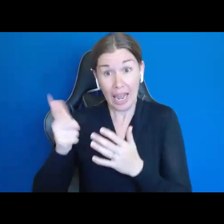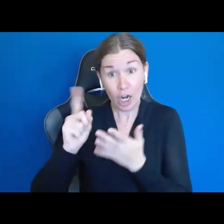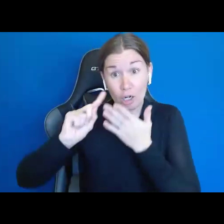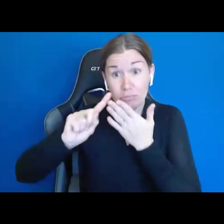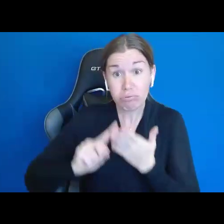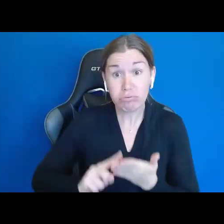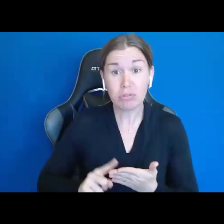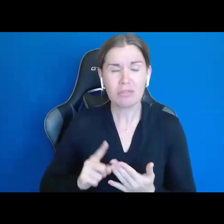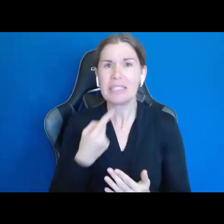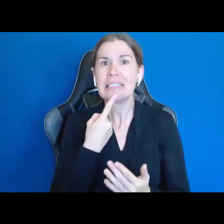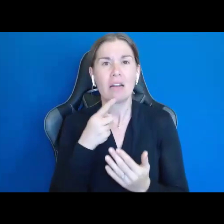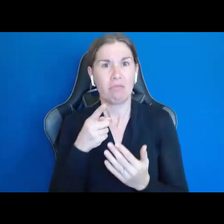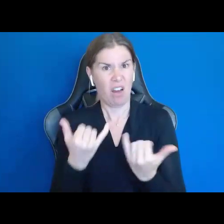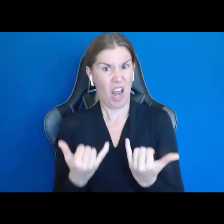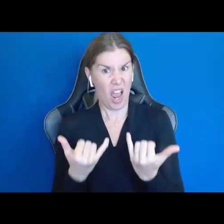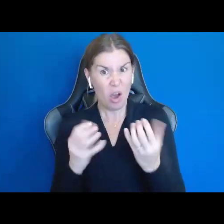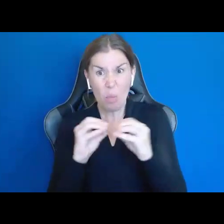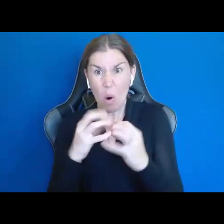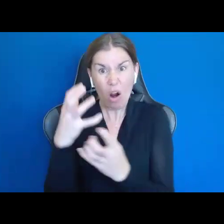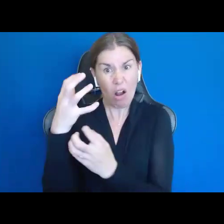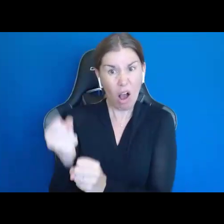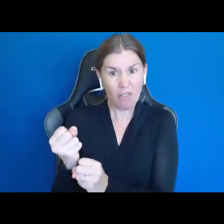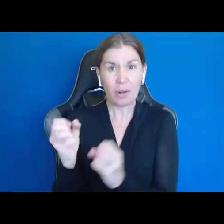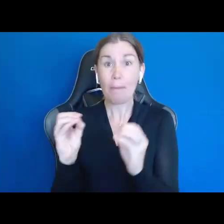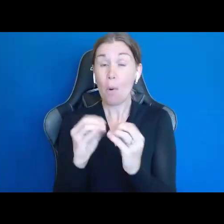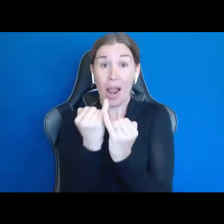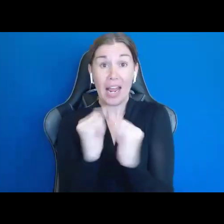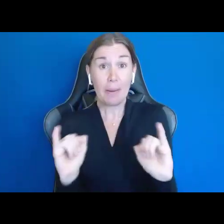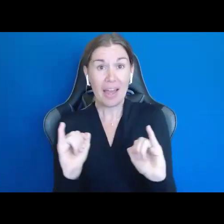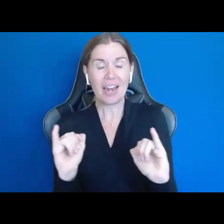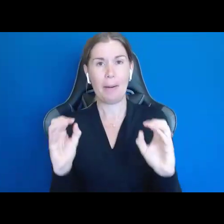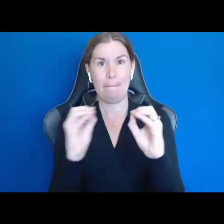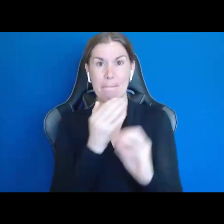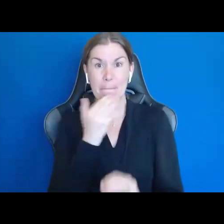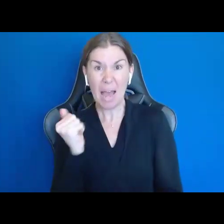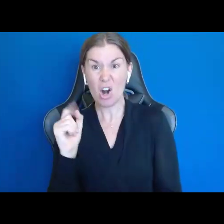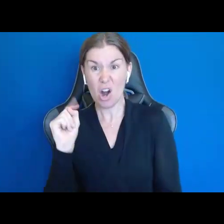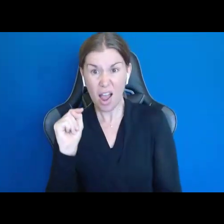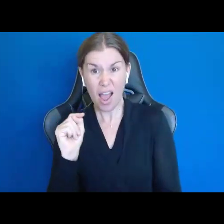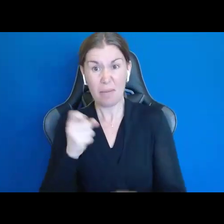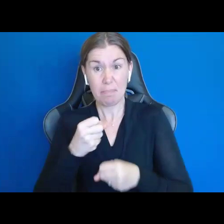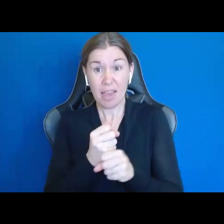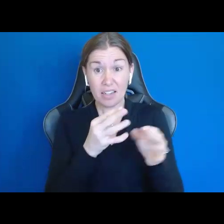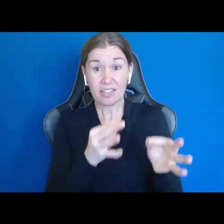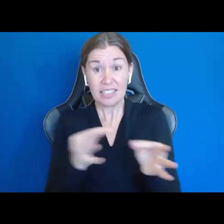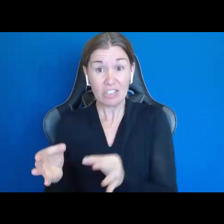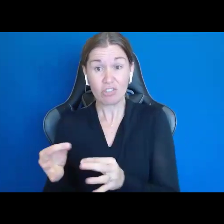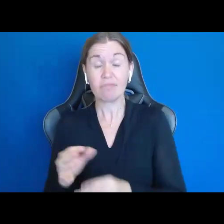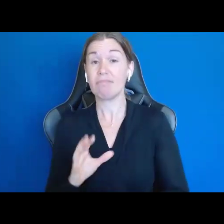were more confident. They were more independent. They all said they were better at making decisions. The people in their lives, their supporters,